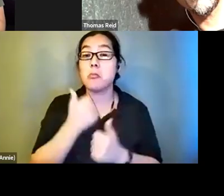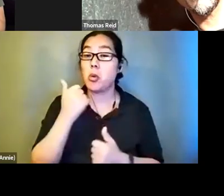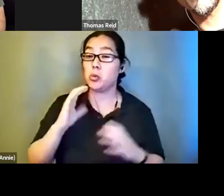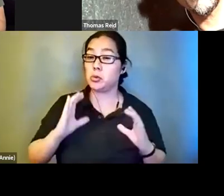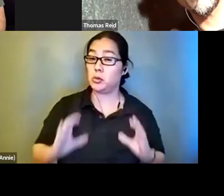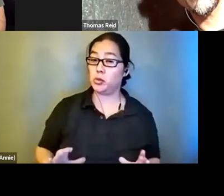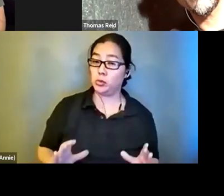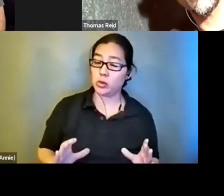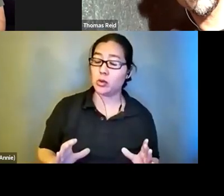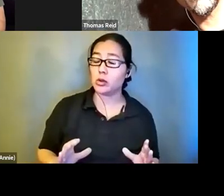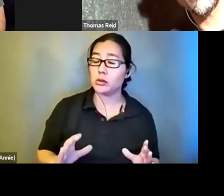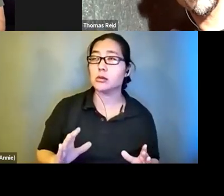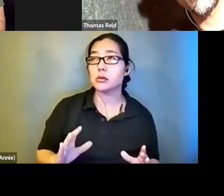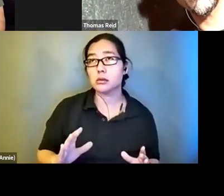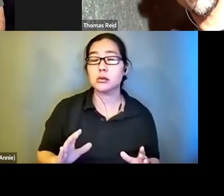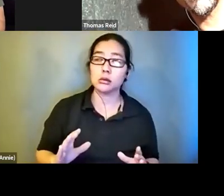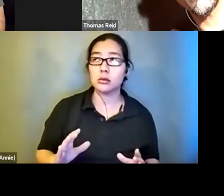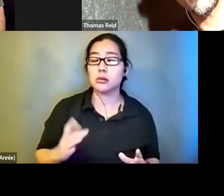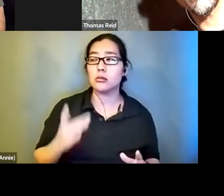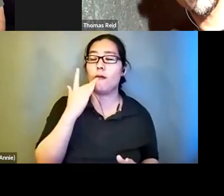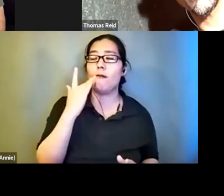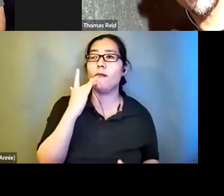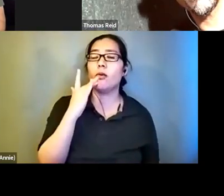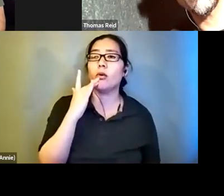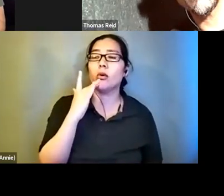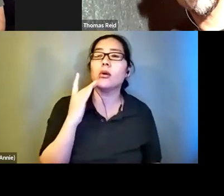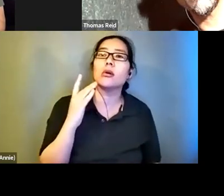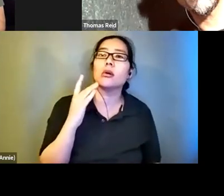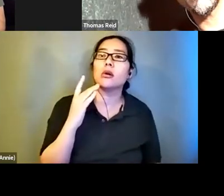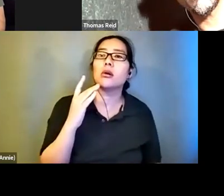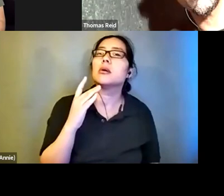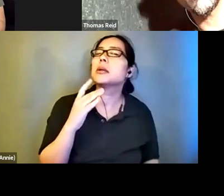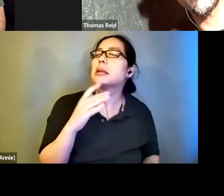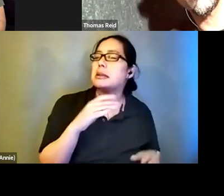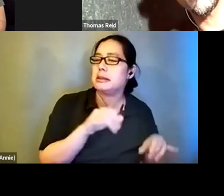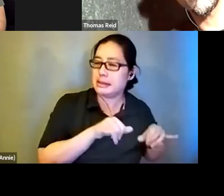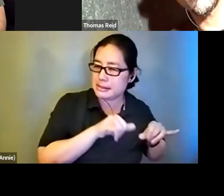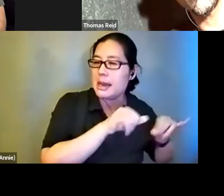prefer to keep the same voice , particularly when you are voicing